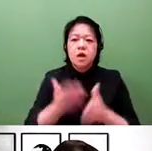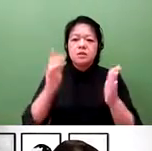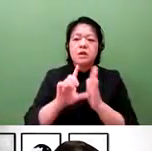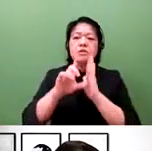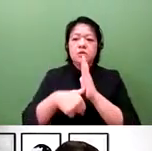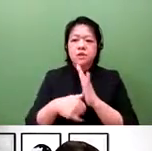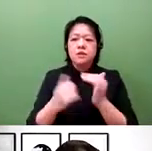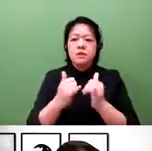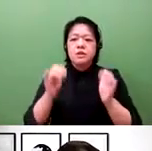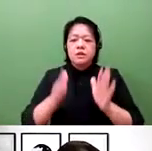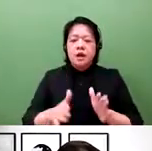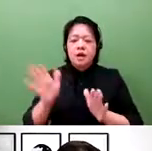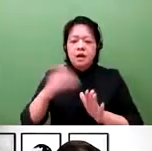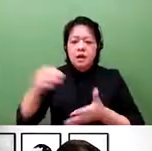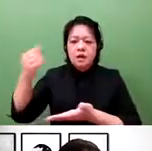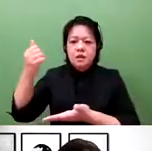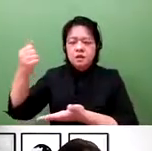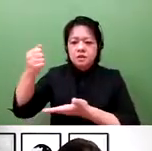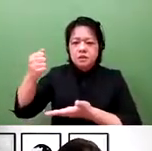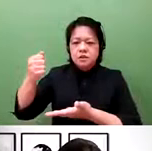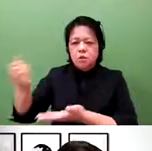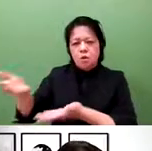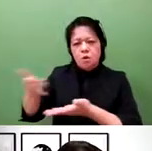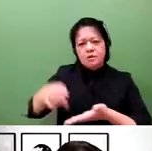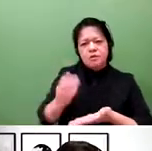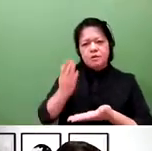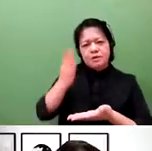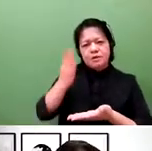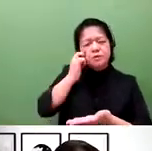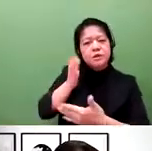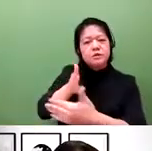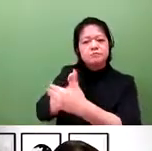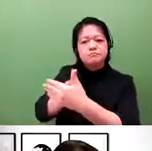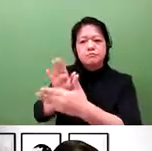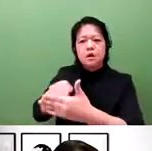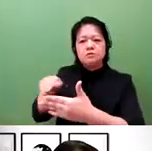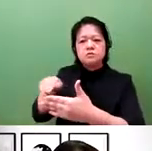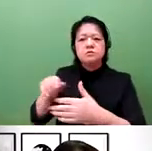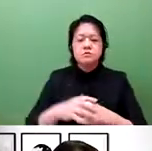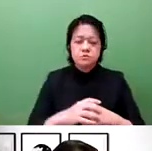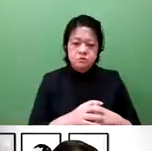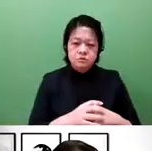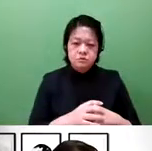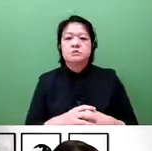And therefore, the startups find it very, very difficult to procure financing from the private sector.